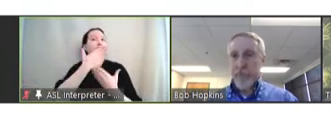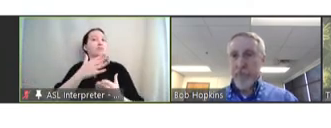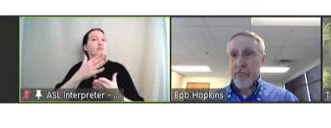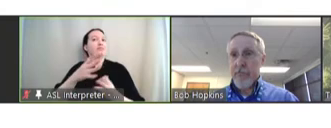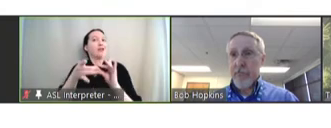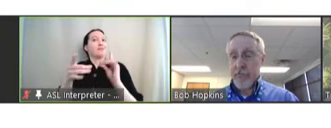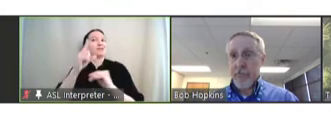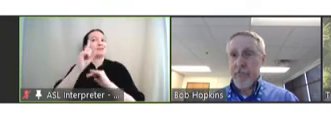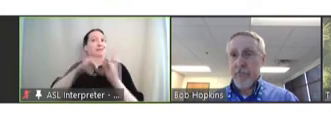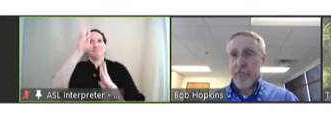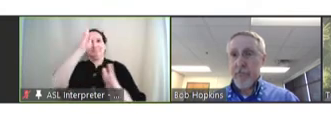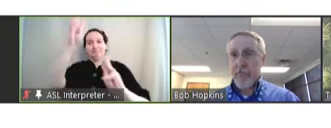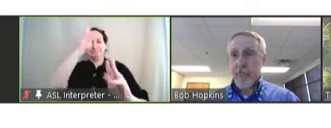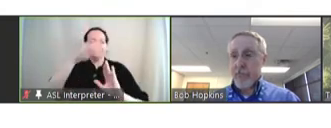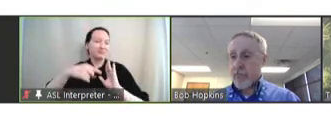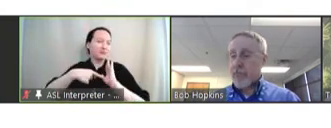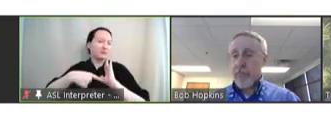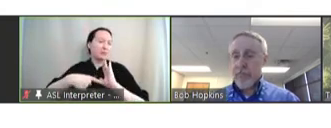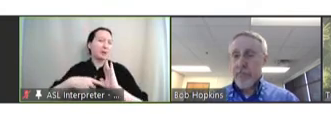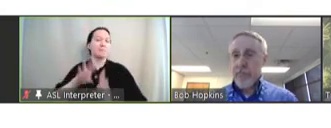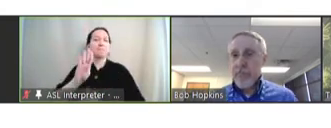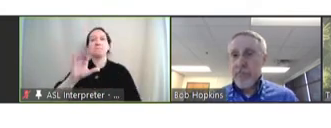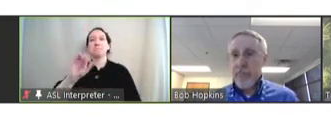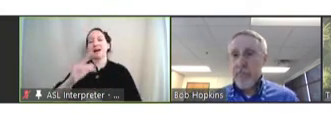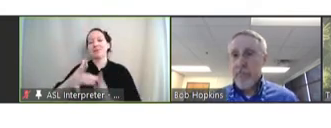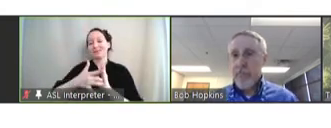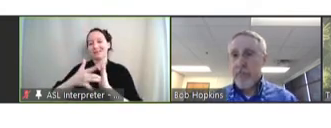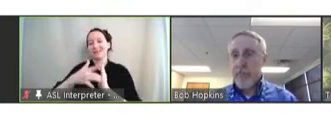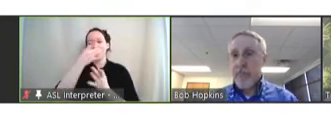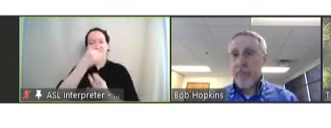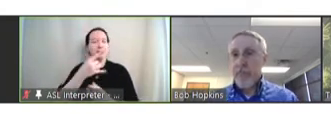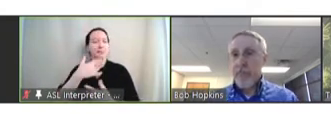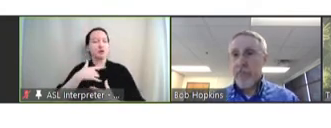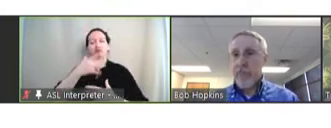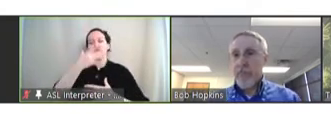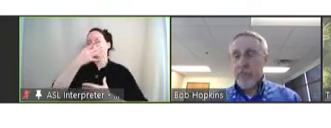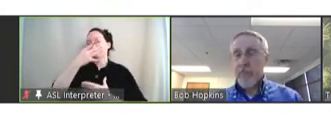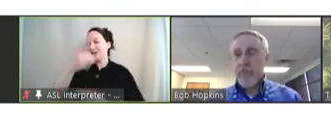You know, I represent the biotech industry, so I'm very interested in early-stage financing,